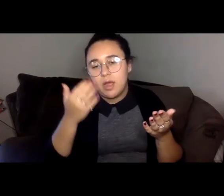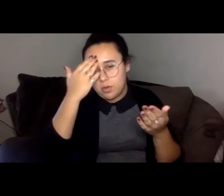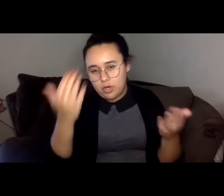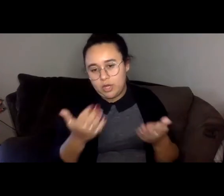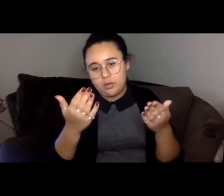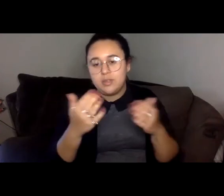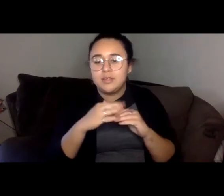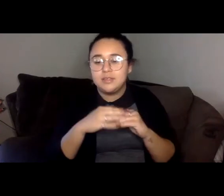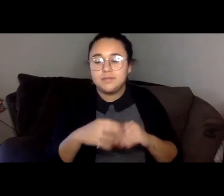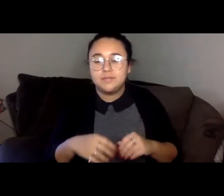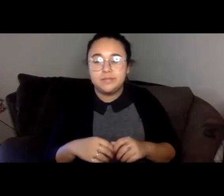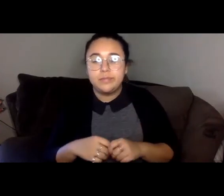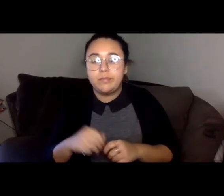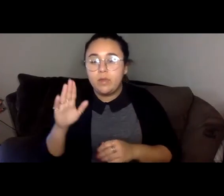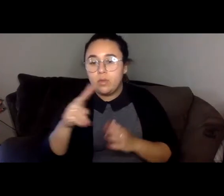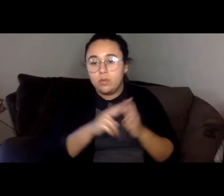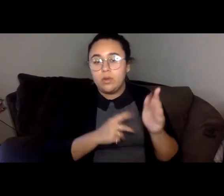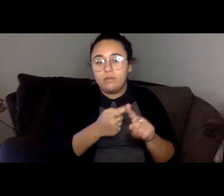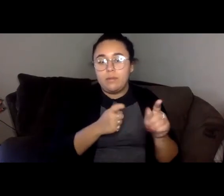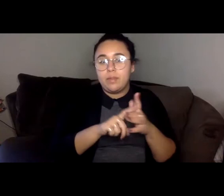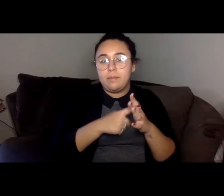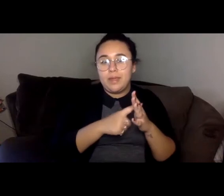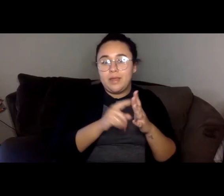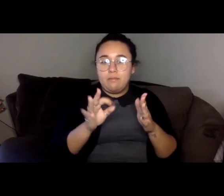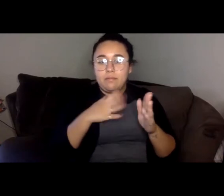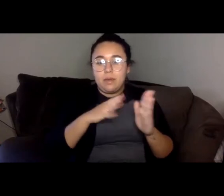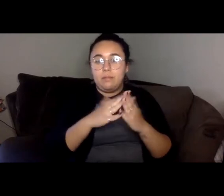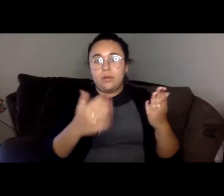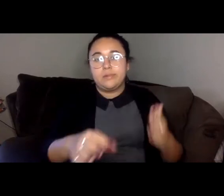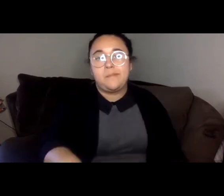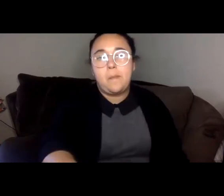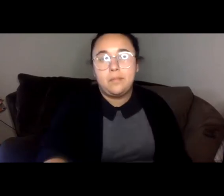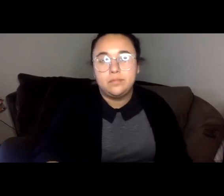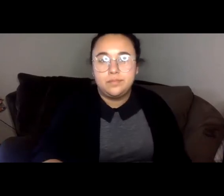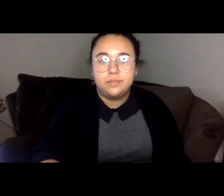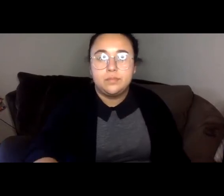So yeah, I'm going to read from just the beginning of the book, so I apologize if anyone has